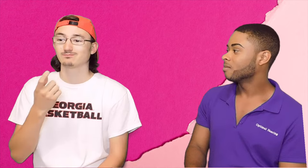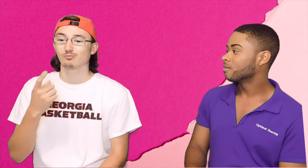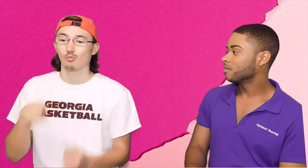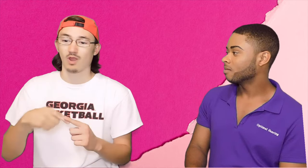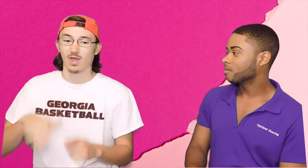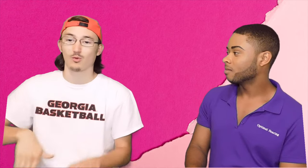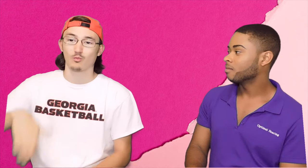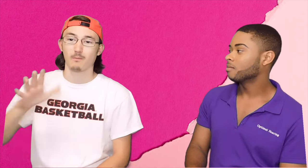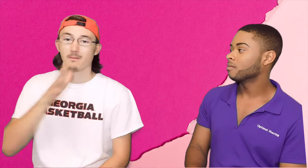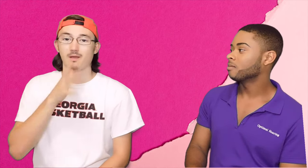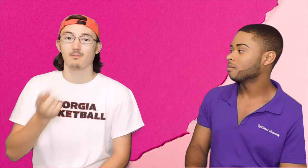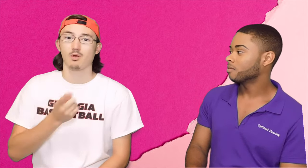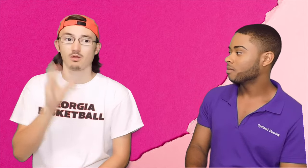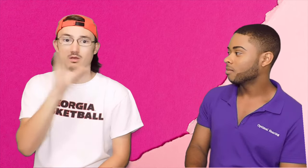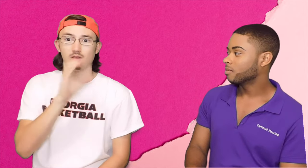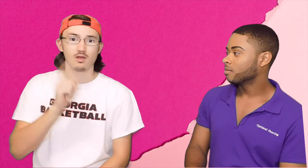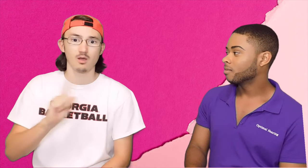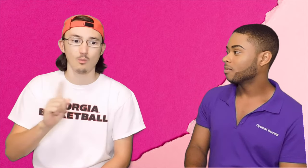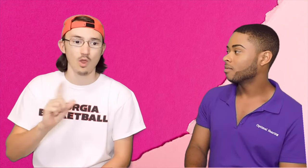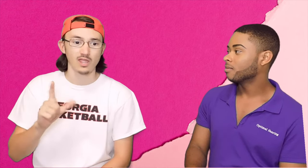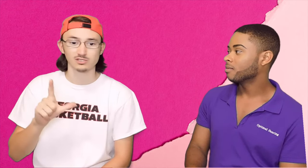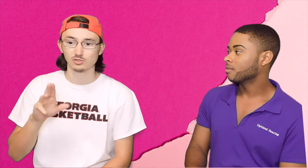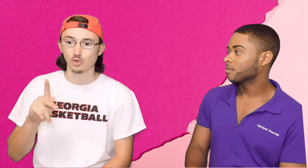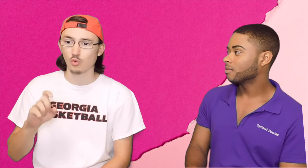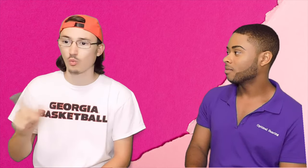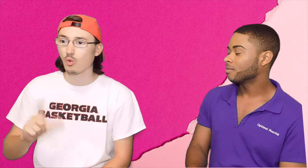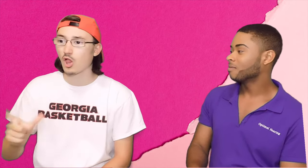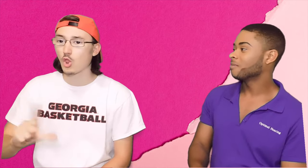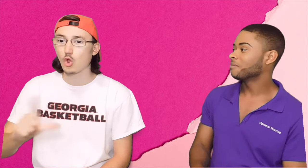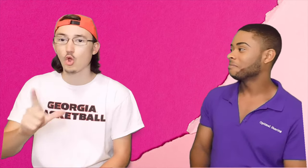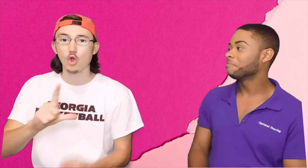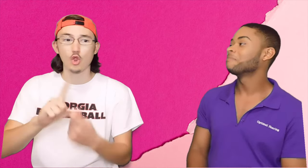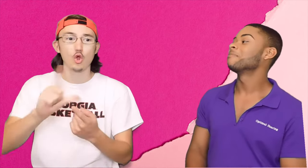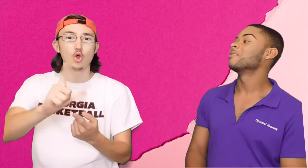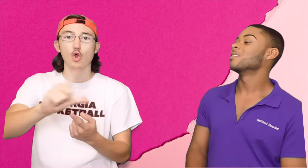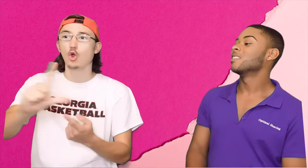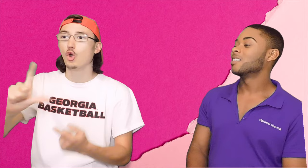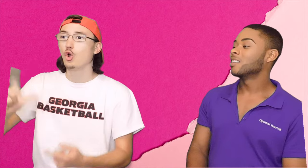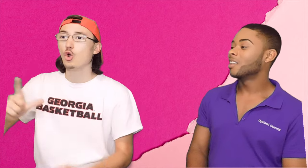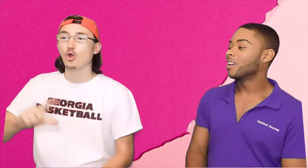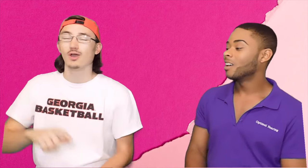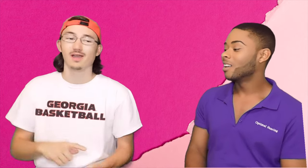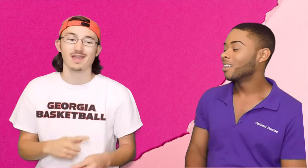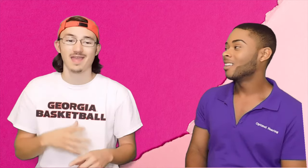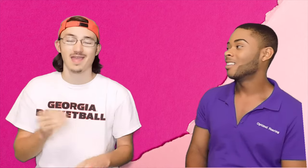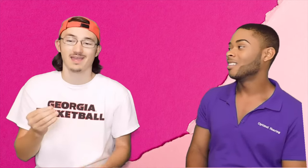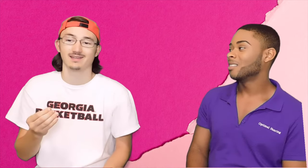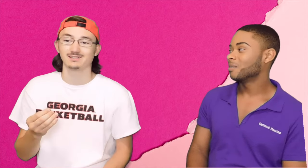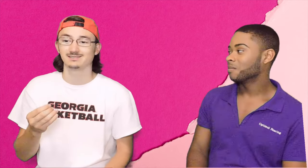When I was growing up, my mom was always looking for me. 'Where's Luke Where's Luke' and then added "L" to the "where" sign